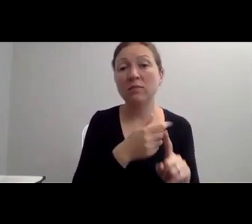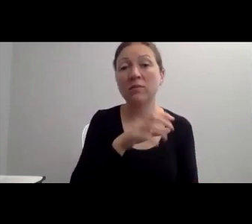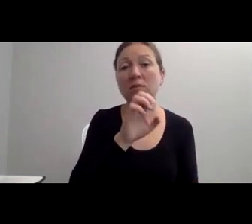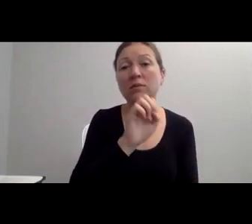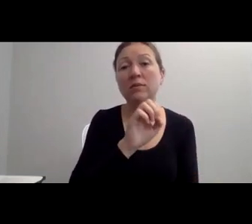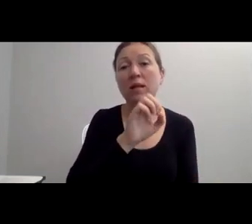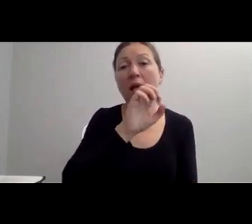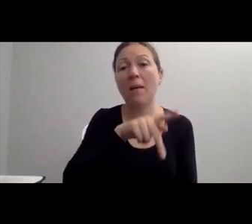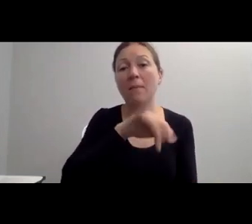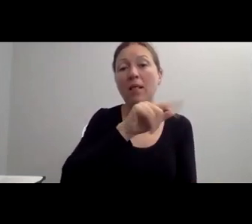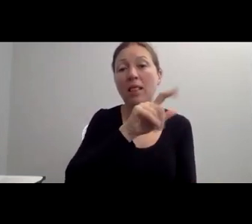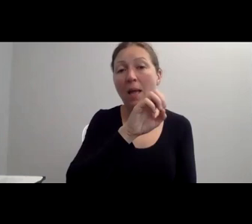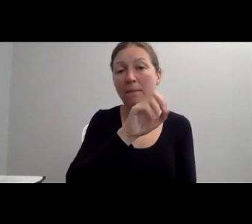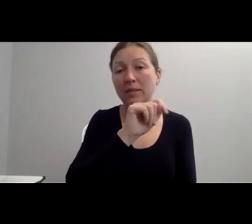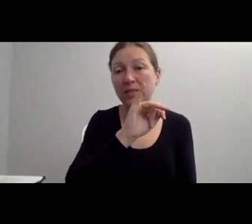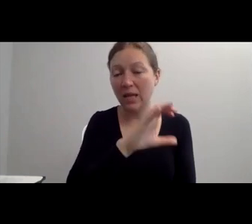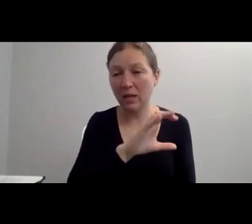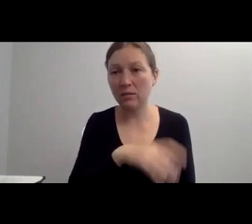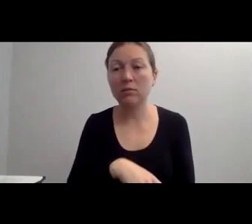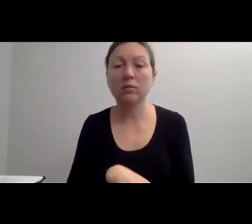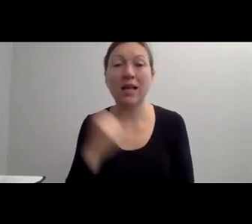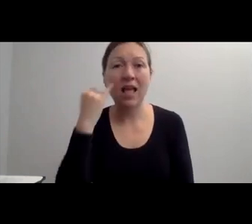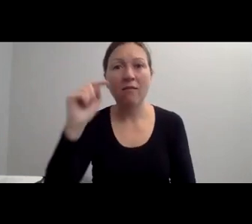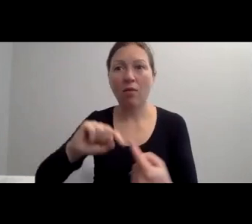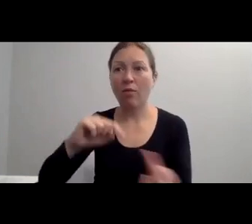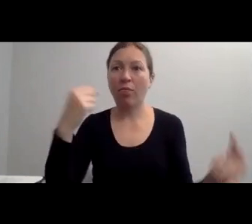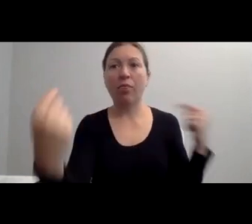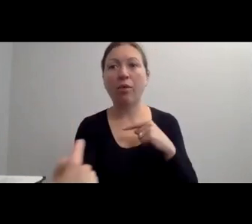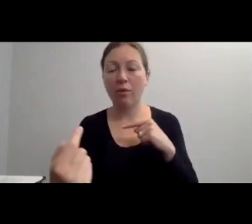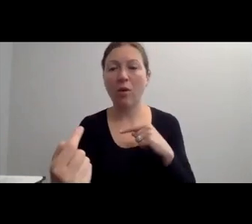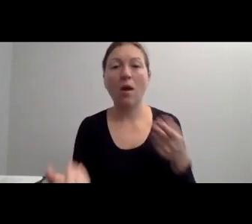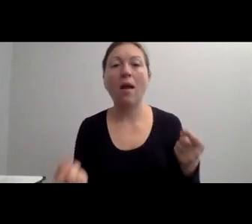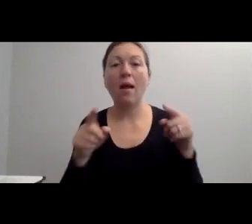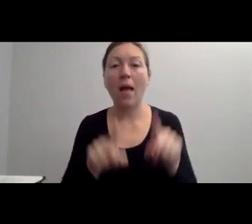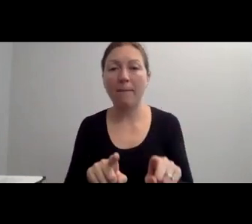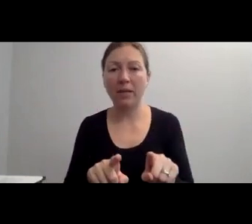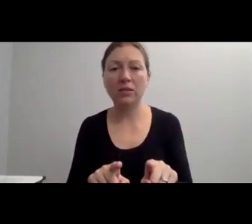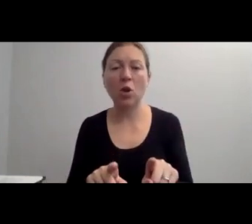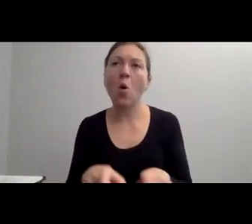"WE ARE GOING TO MOVE THROUGH THESE QUICKLY, SO WE WON'T HAVE TIME TO COVER EVERY QUESTION IN EITHER SPACE.